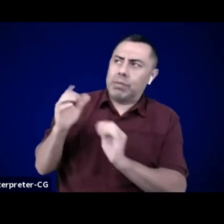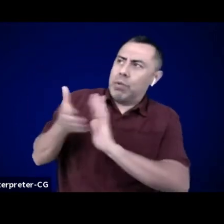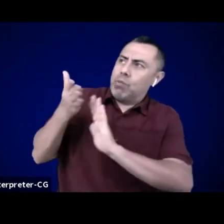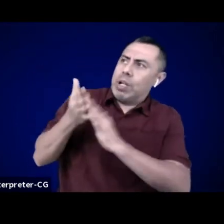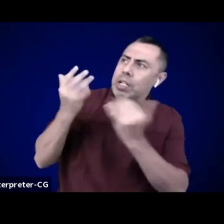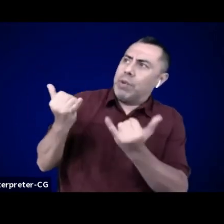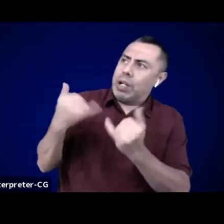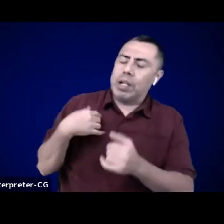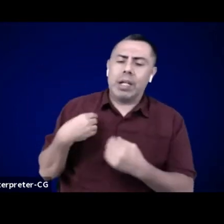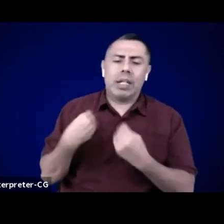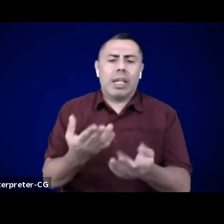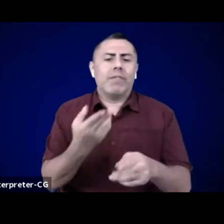a collective dream.